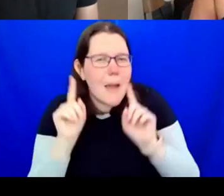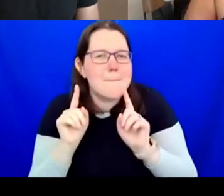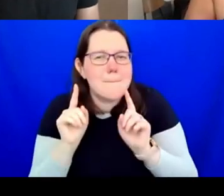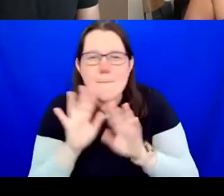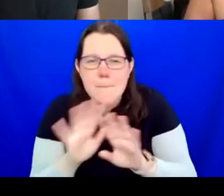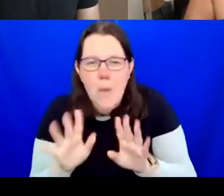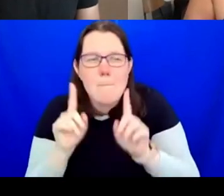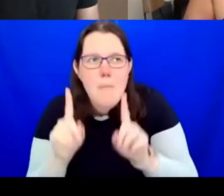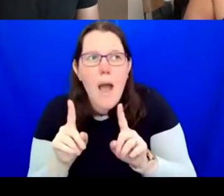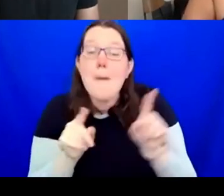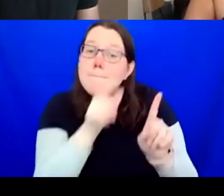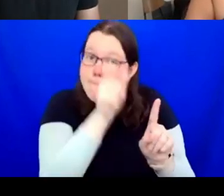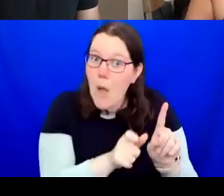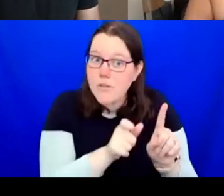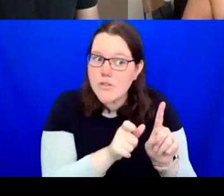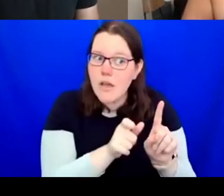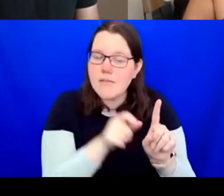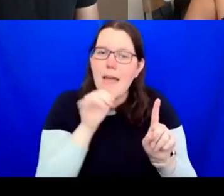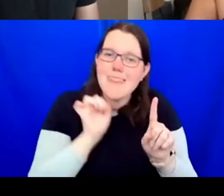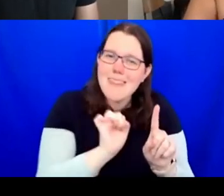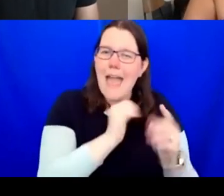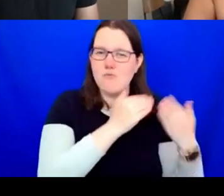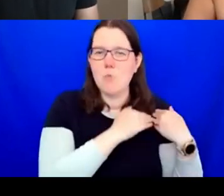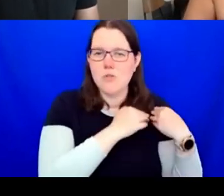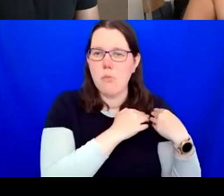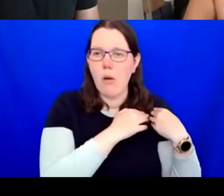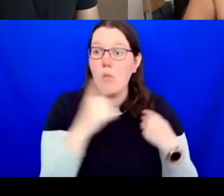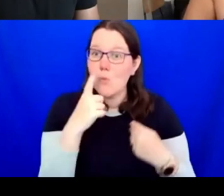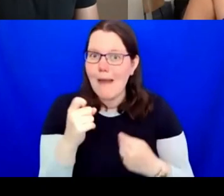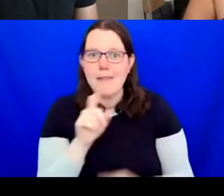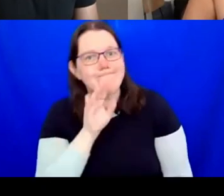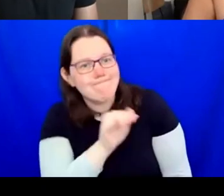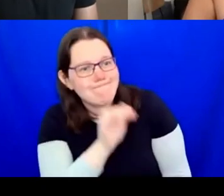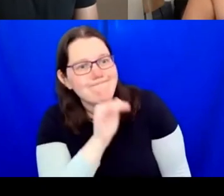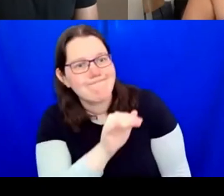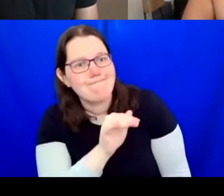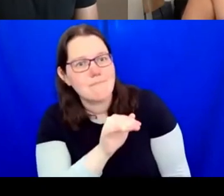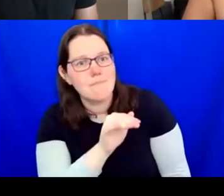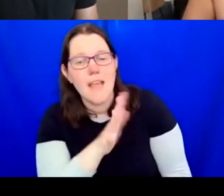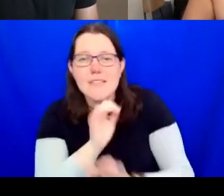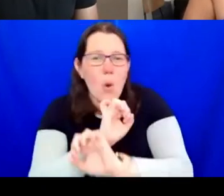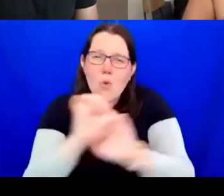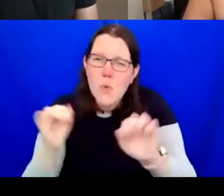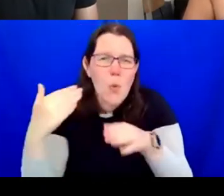go to them. You should not take on work that you're not paid to do either. This is usually